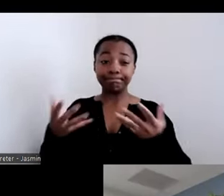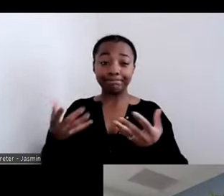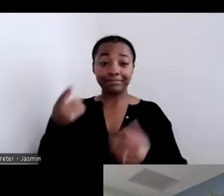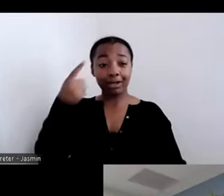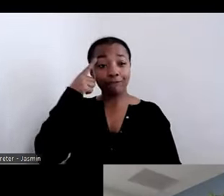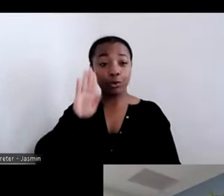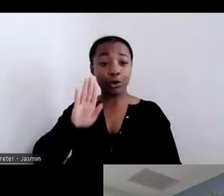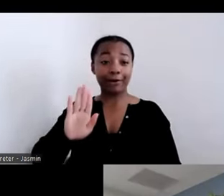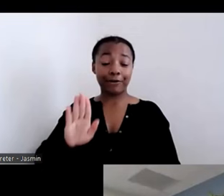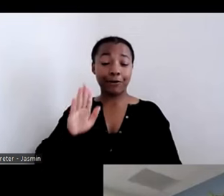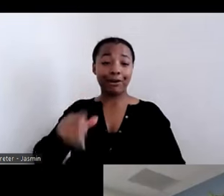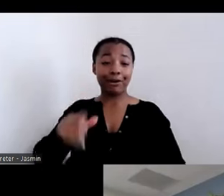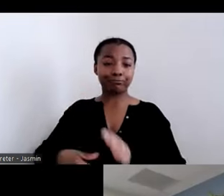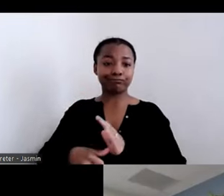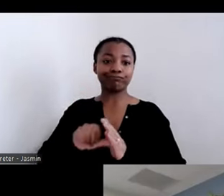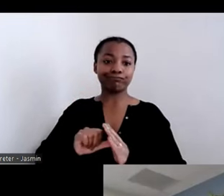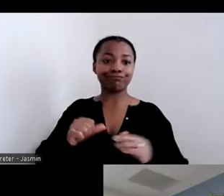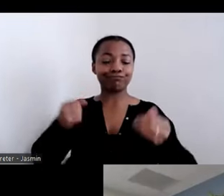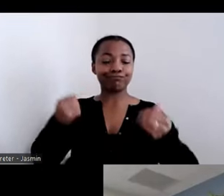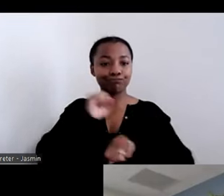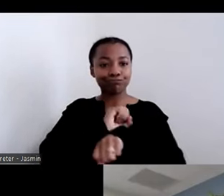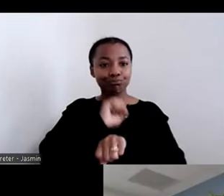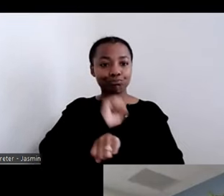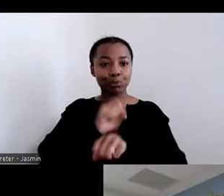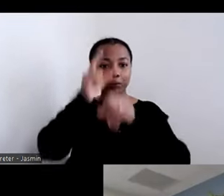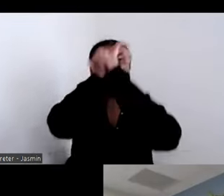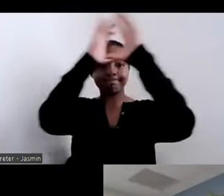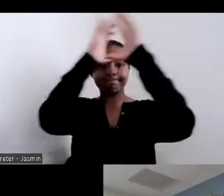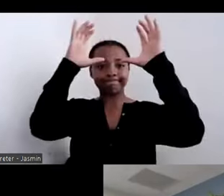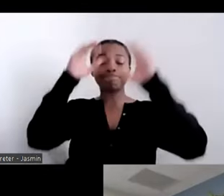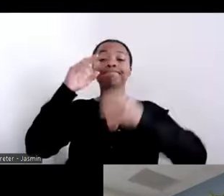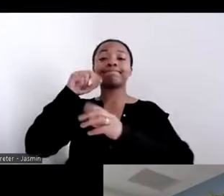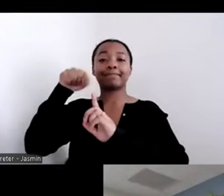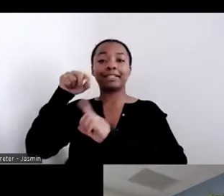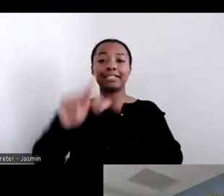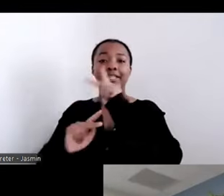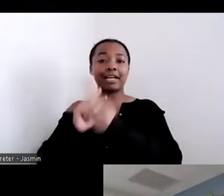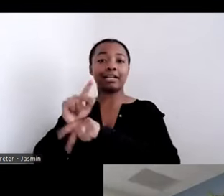and imagining this kind of conversation. I think that this is exactly this kind of